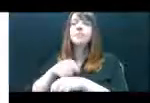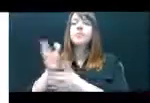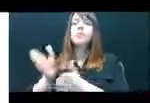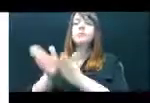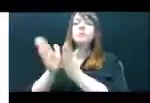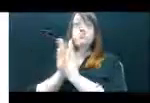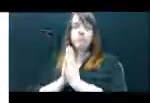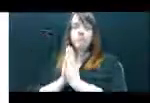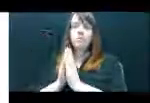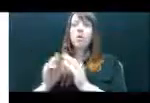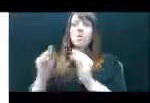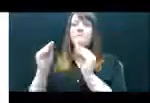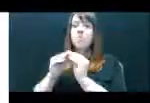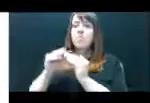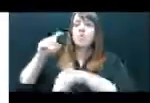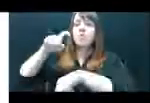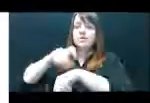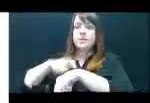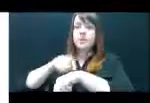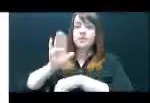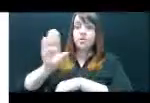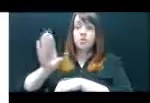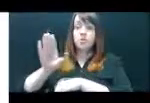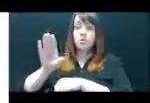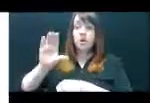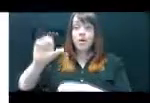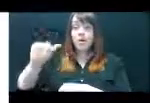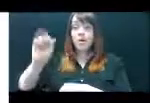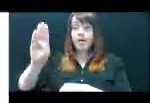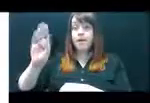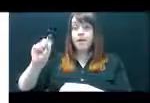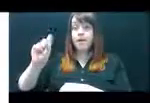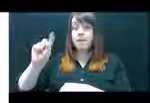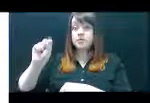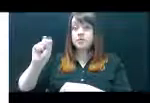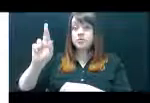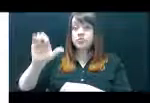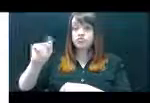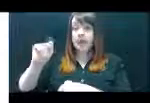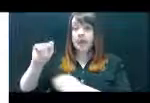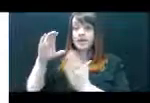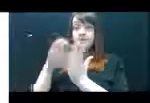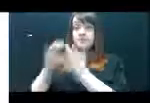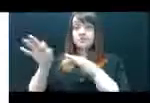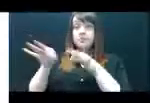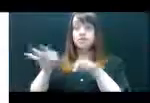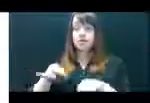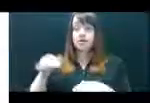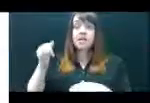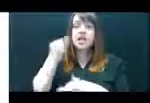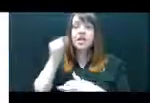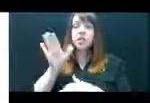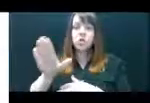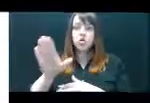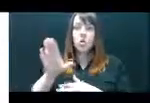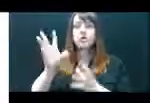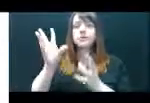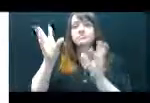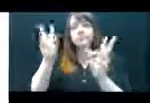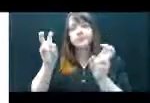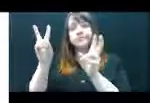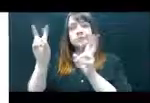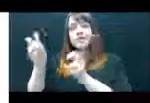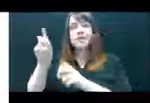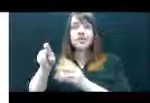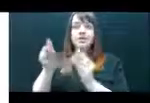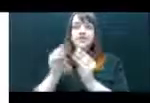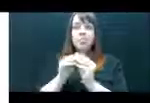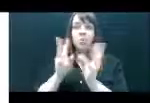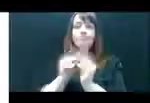a two part session to share their topic. Presenters are encouraged to tie in the theme of “Taking